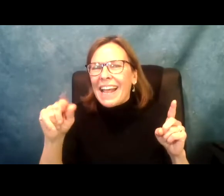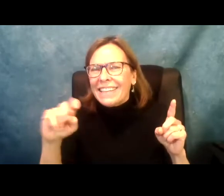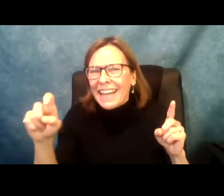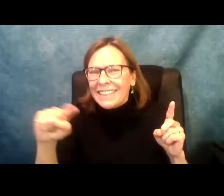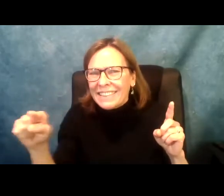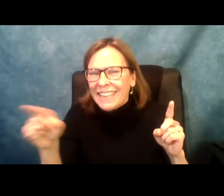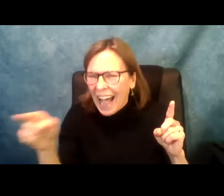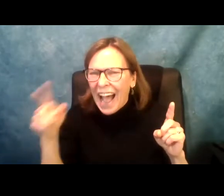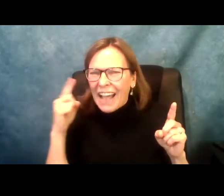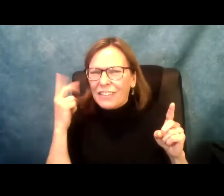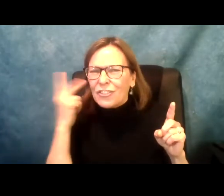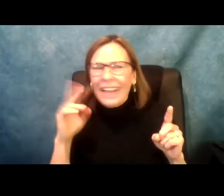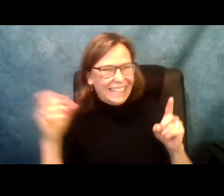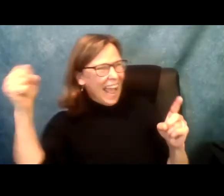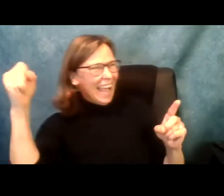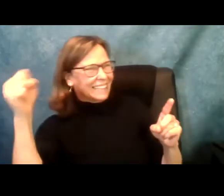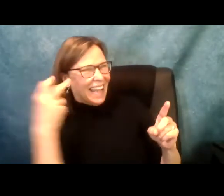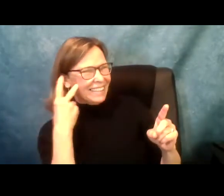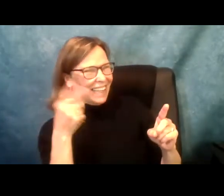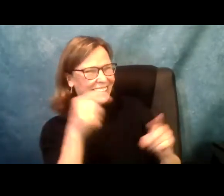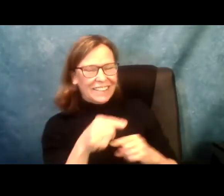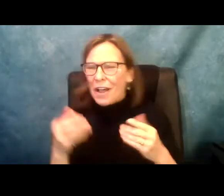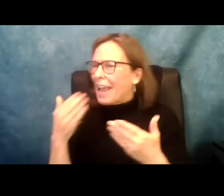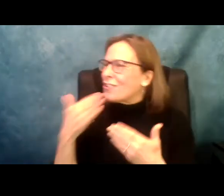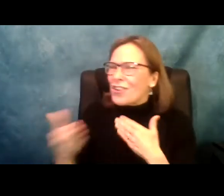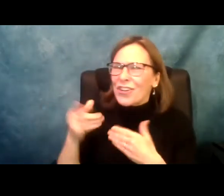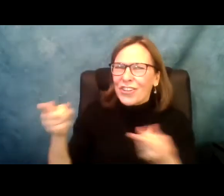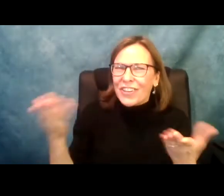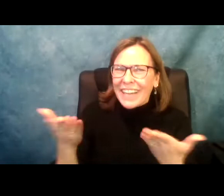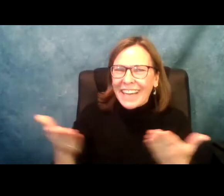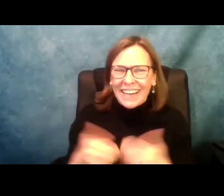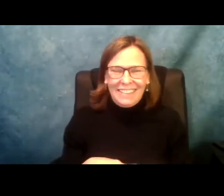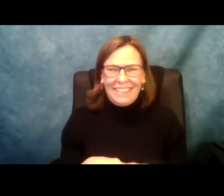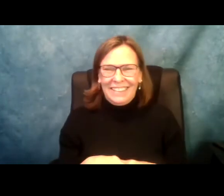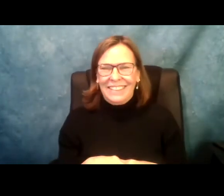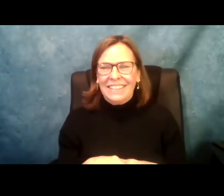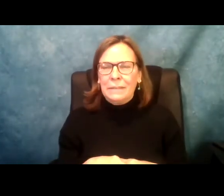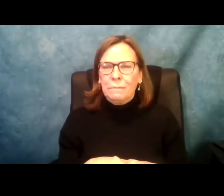» Did I see Jose Hernandez here somewhere. I have one of my constituents here somewhere . I saw him